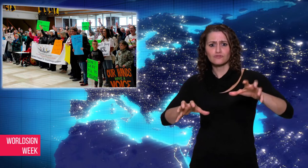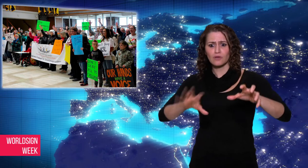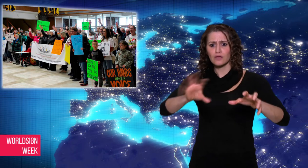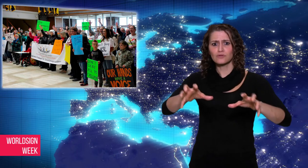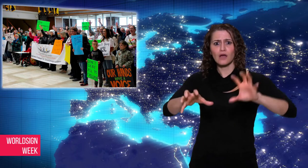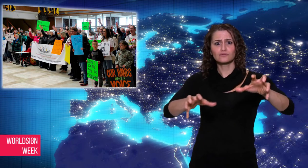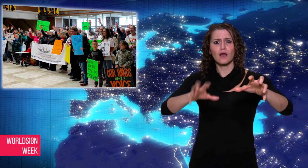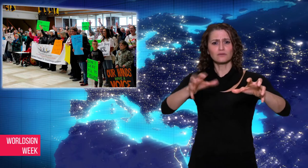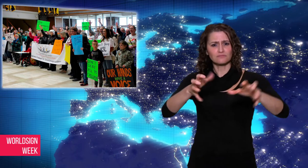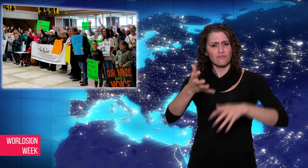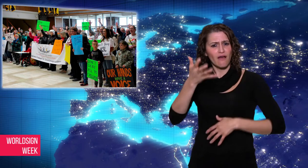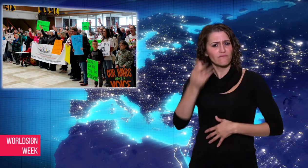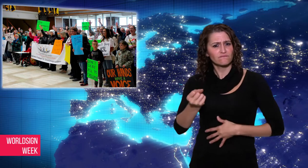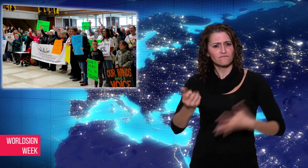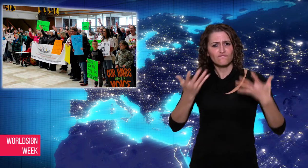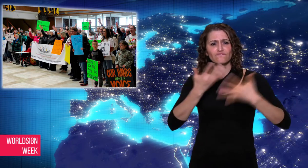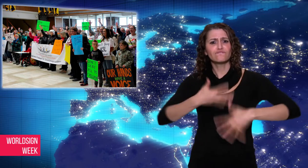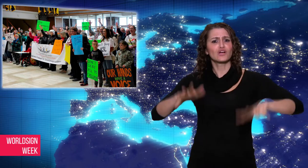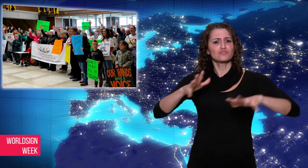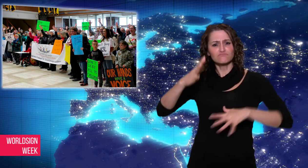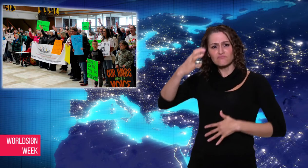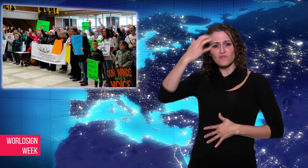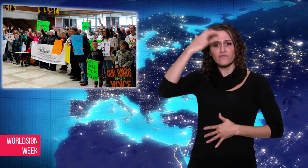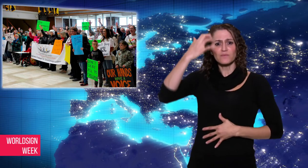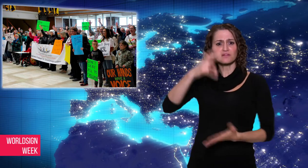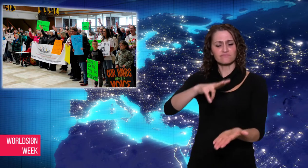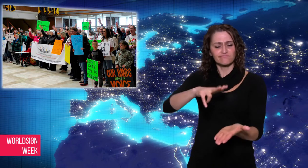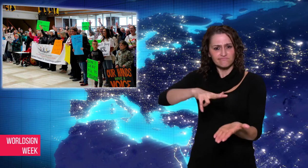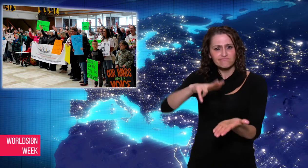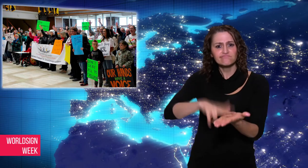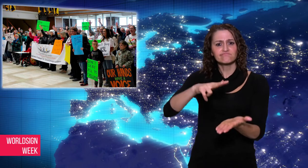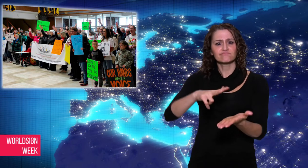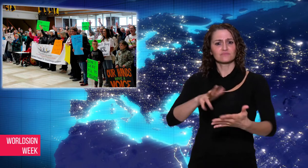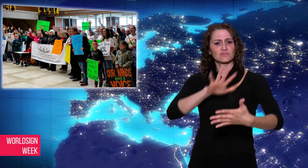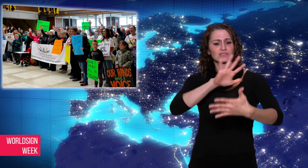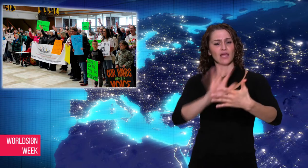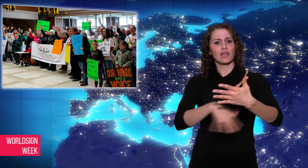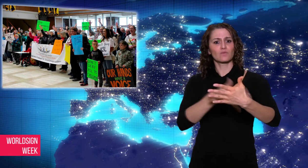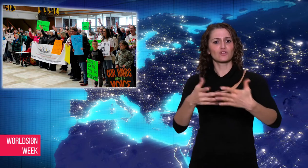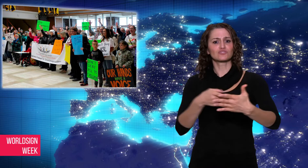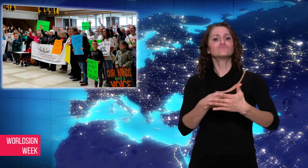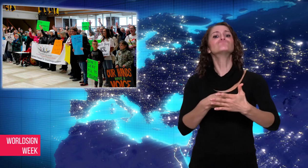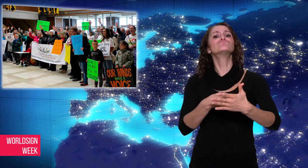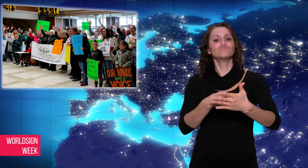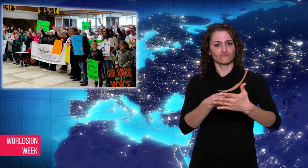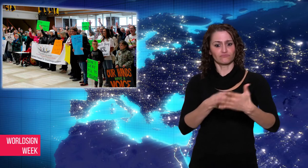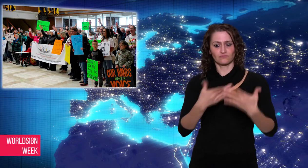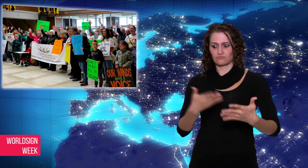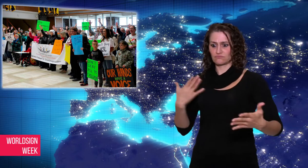recognized sign language to